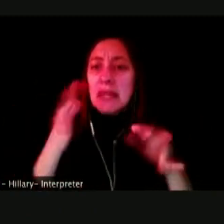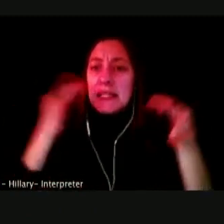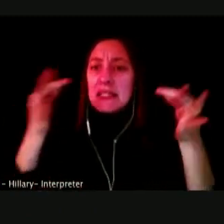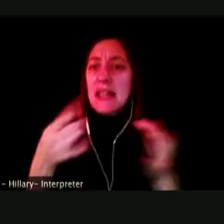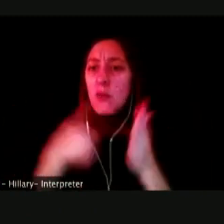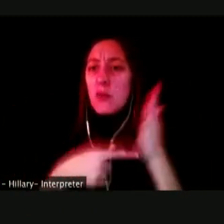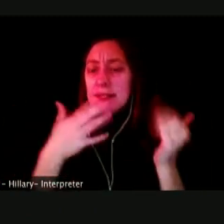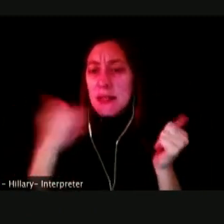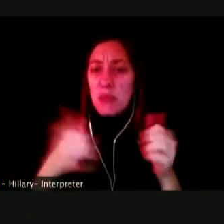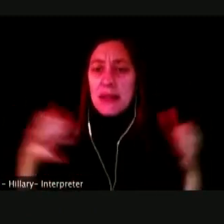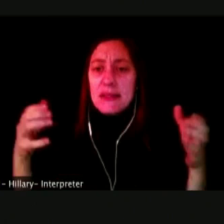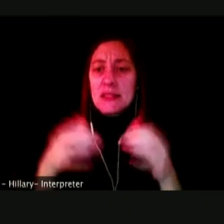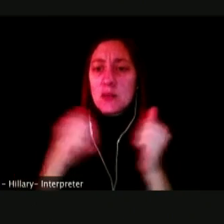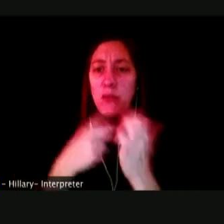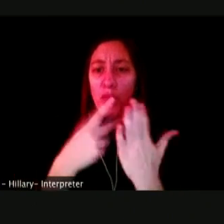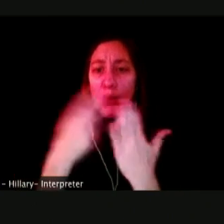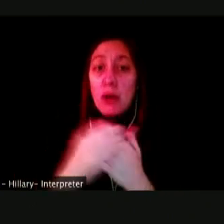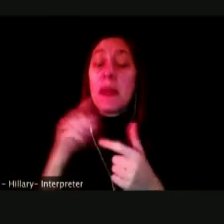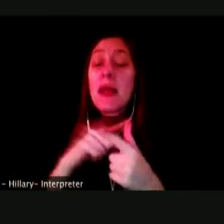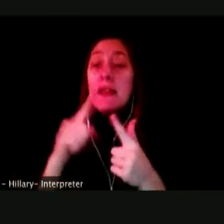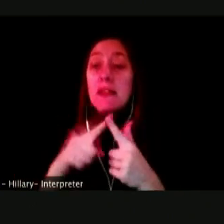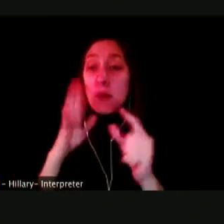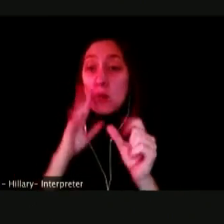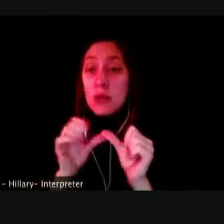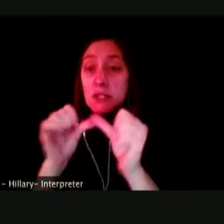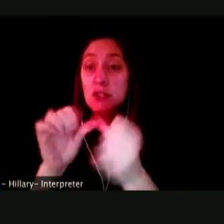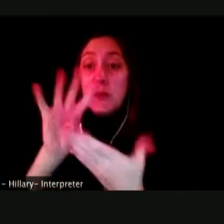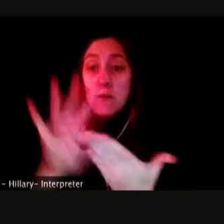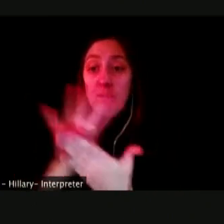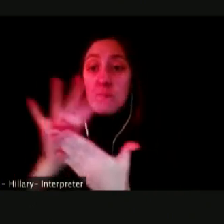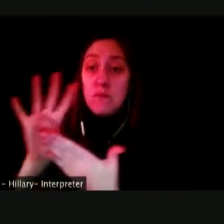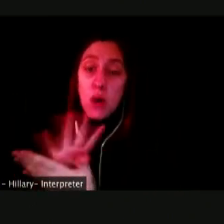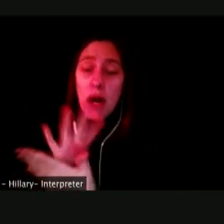THE PROGRAM IS HELD OVER FOUR TWO HOURS SESSIONS AND CONTINUED SUPPORT AFTER COMPLETION.